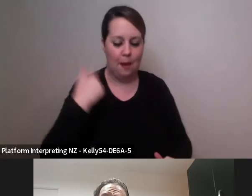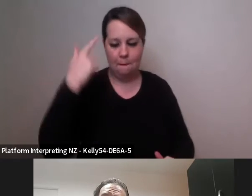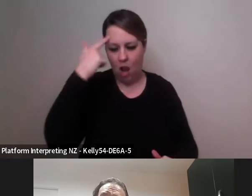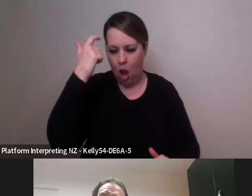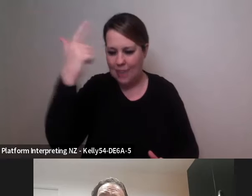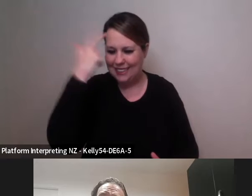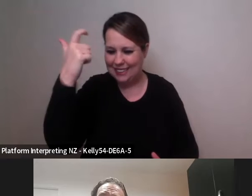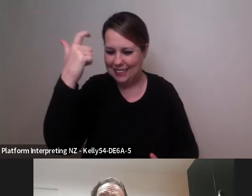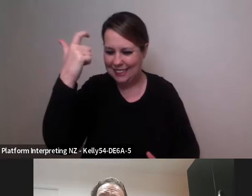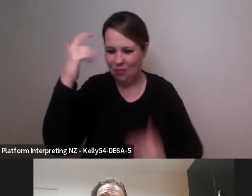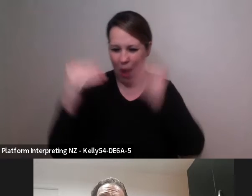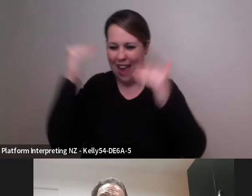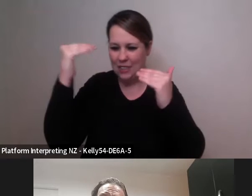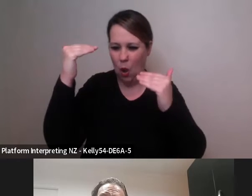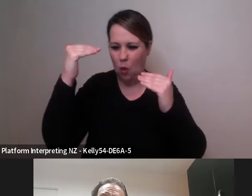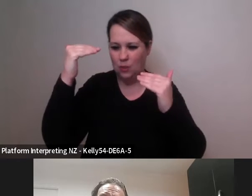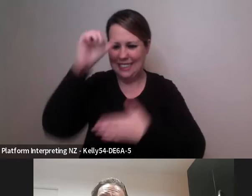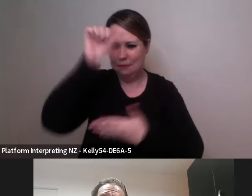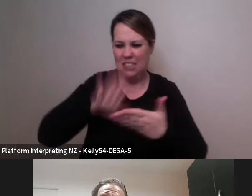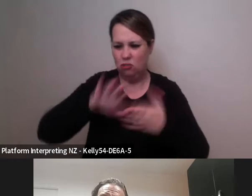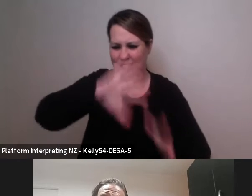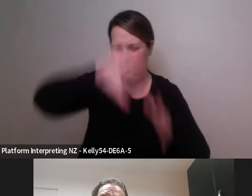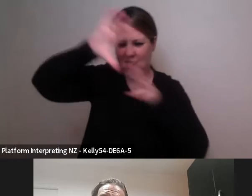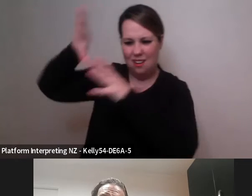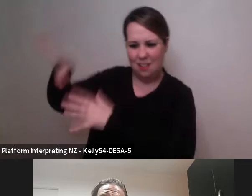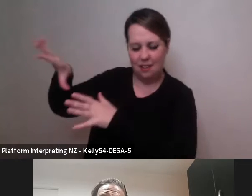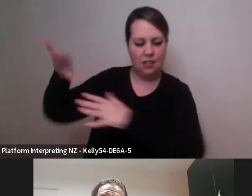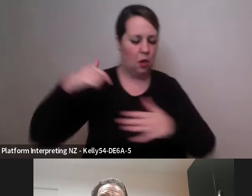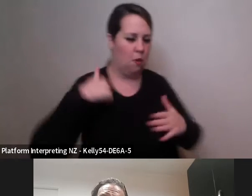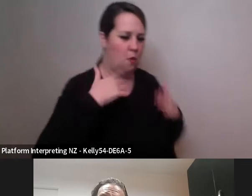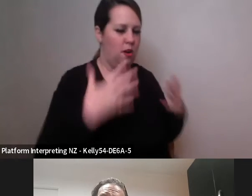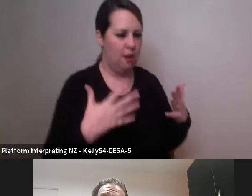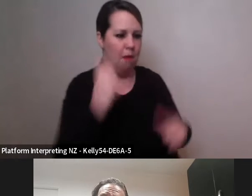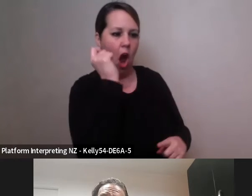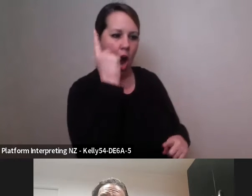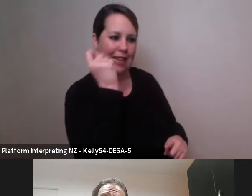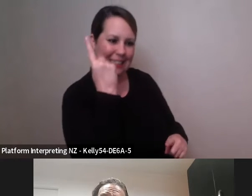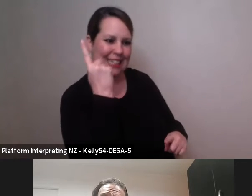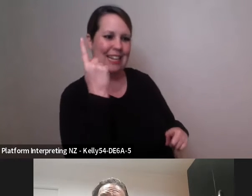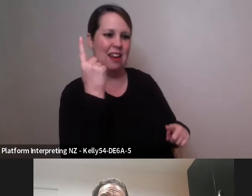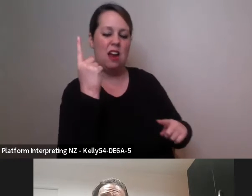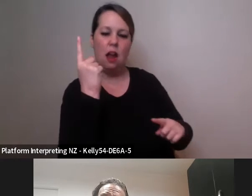this would work for children how this reads, would this, you know, appeal to an audience, so I